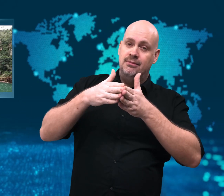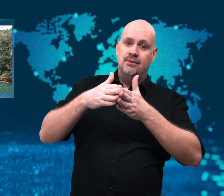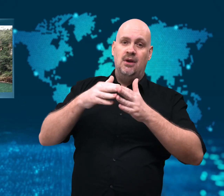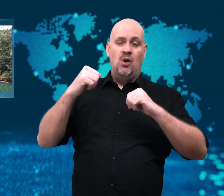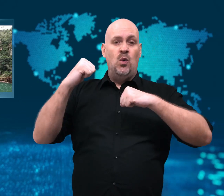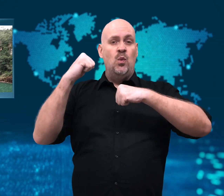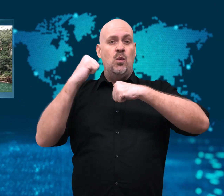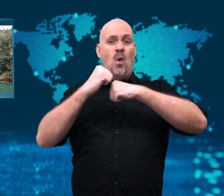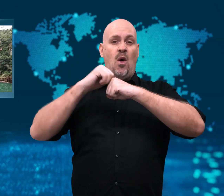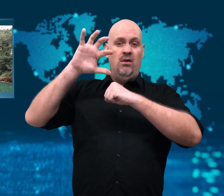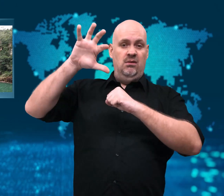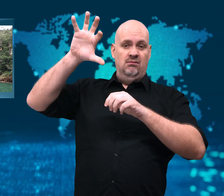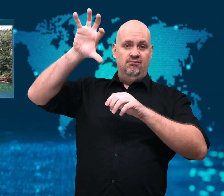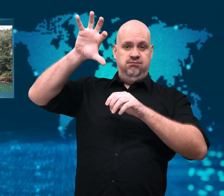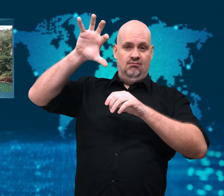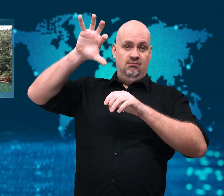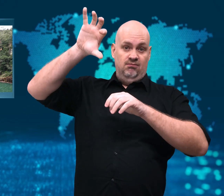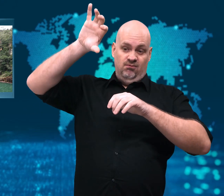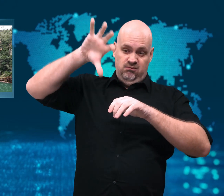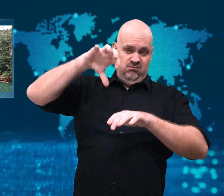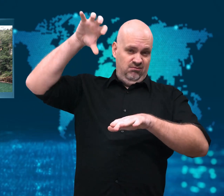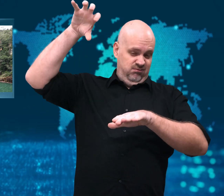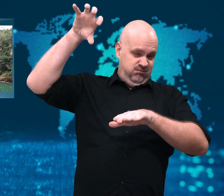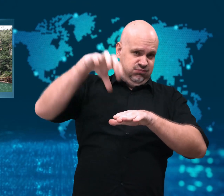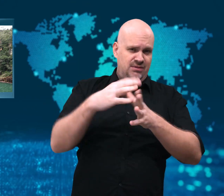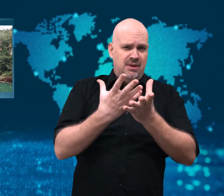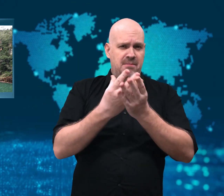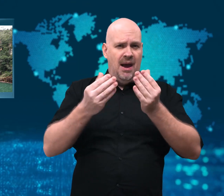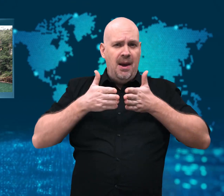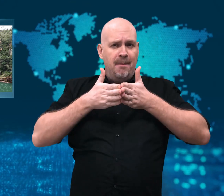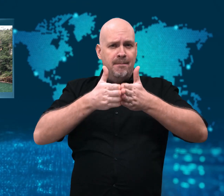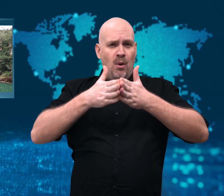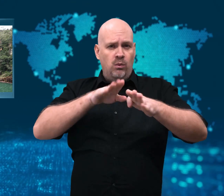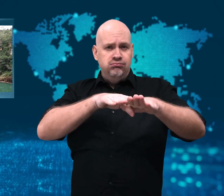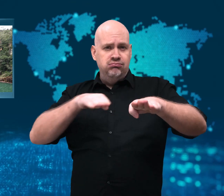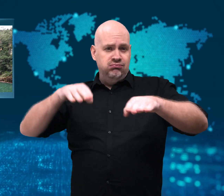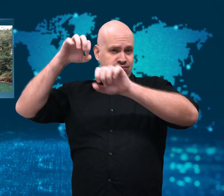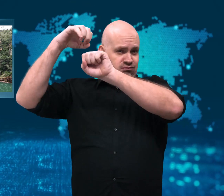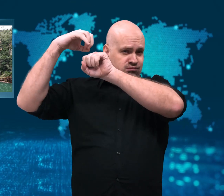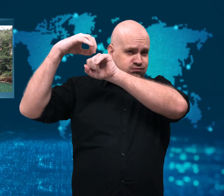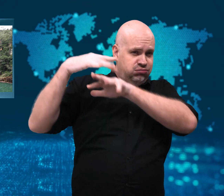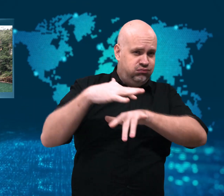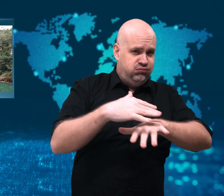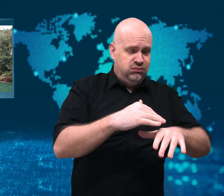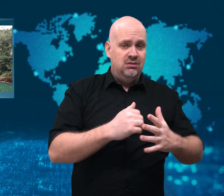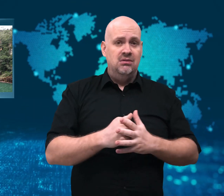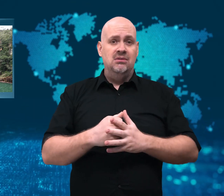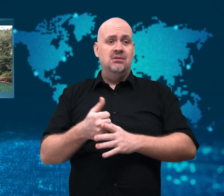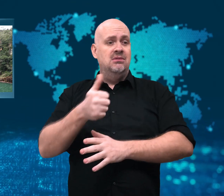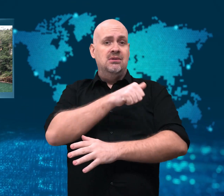a large rock fragment broke free of a ravine and dropped onto